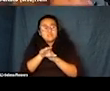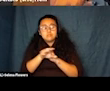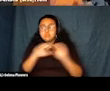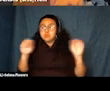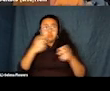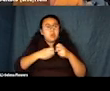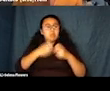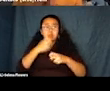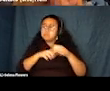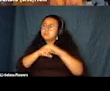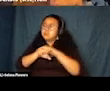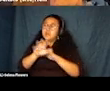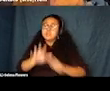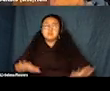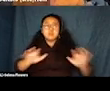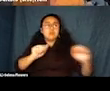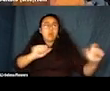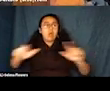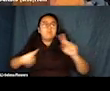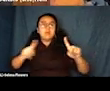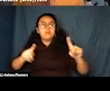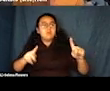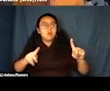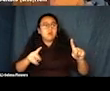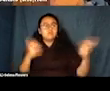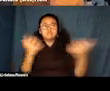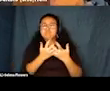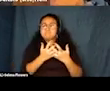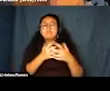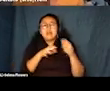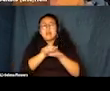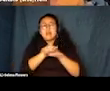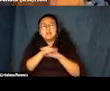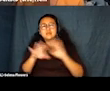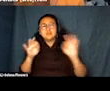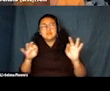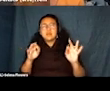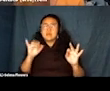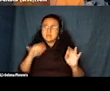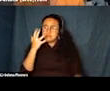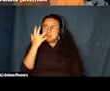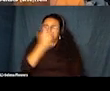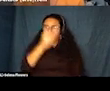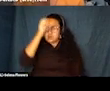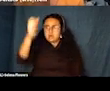You just would be able to enter a space and everyone will have their needs met. It's a beautiful, beautiful concept.